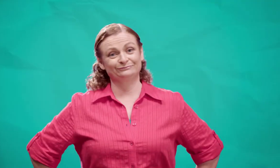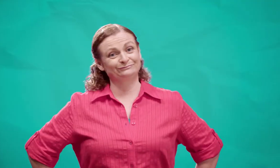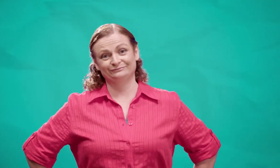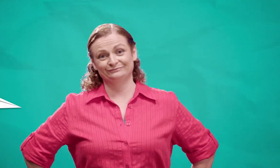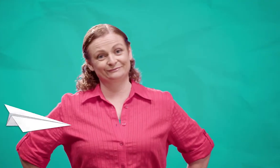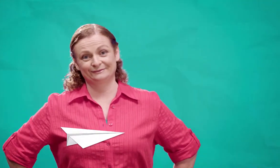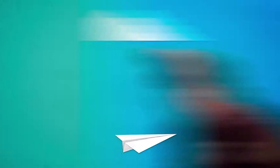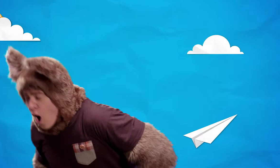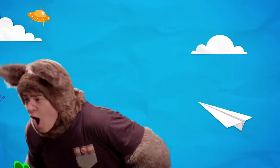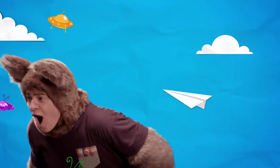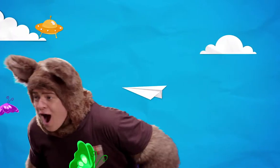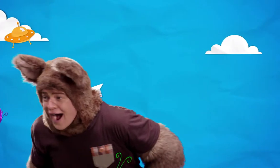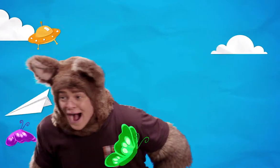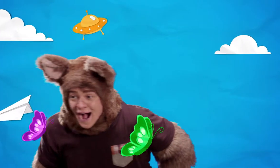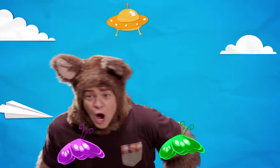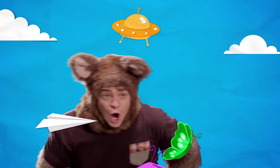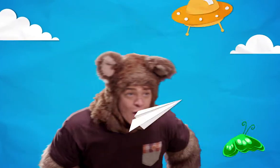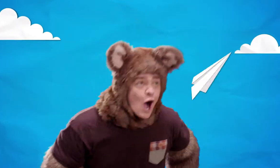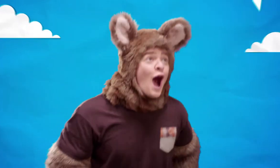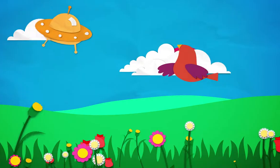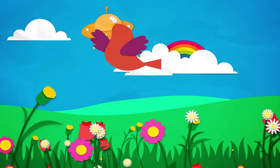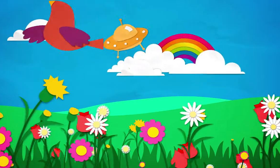Hmm! Aww, wow!